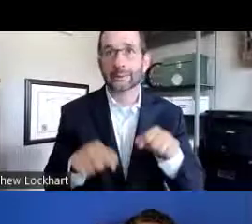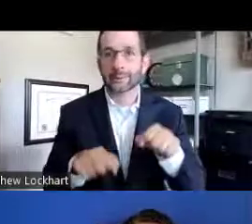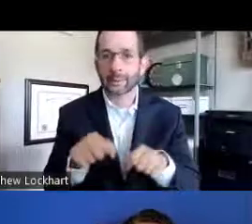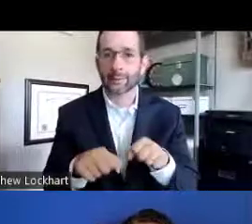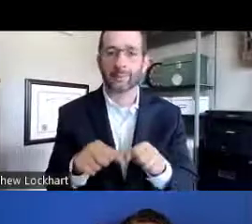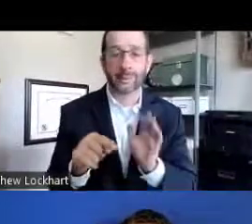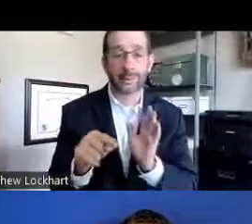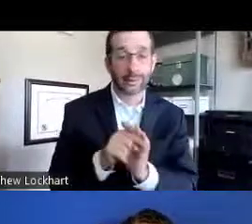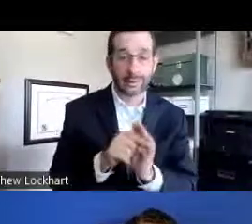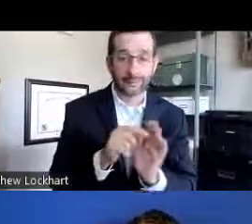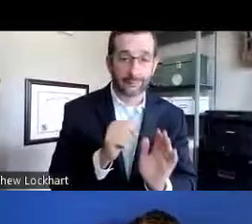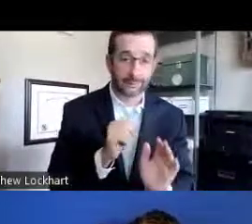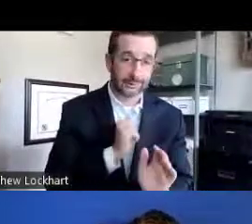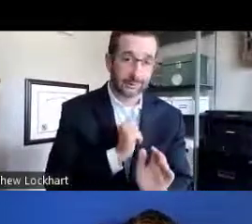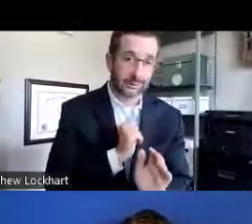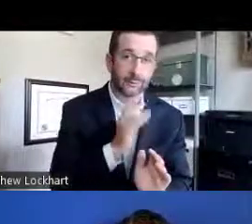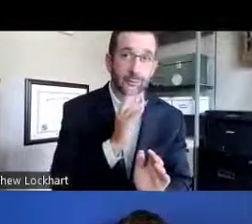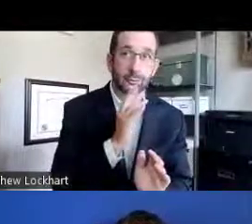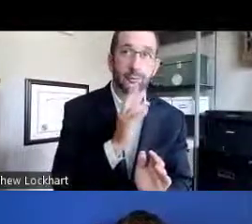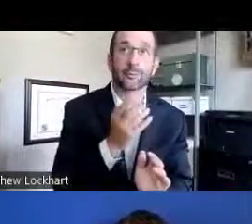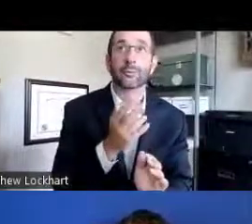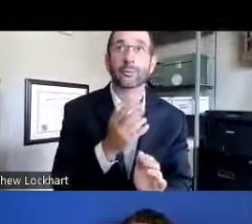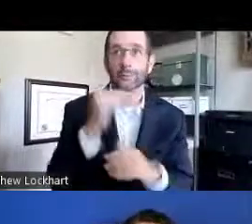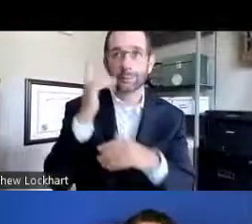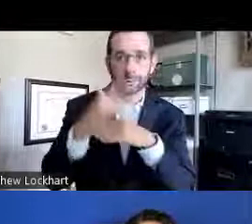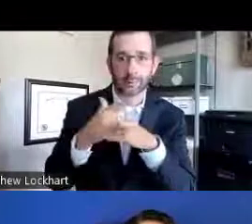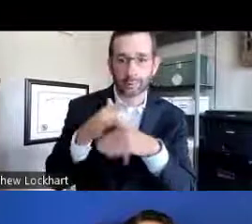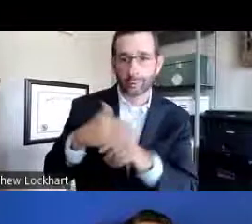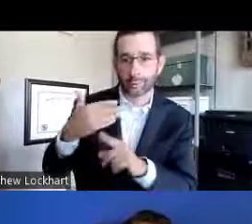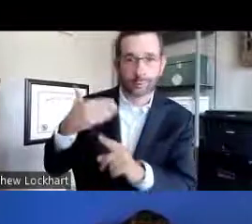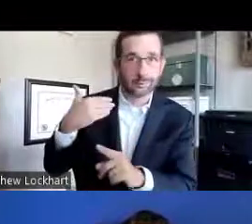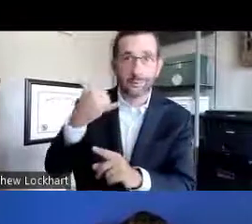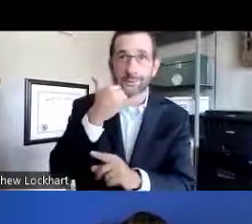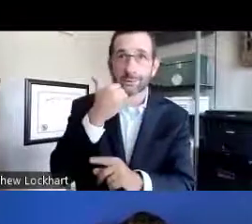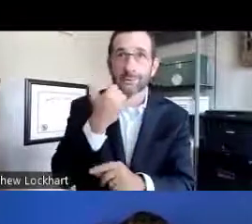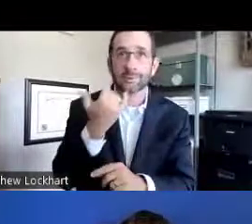Feelings of anxiety, hesitation, negative self-talk,